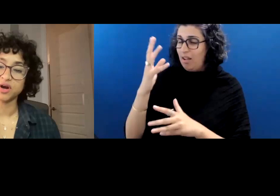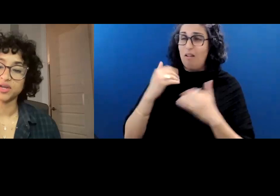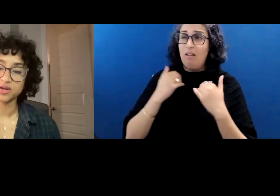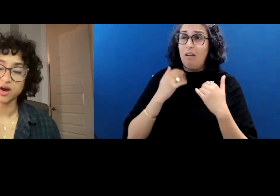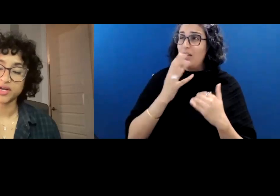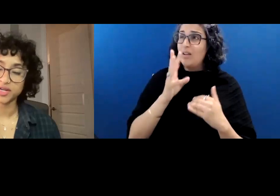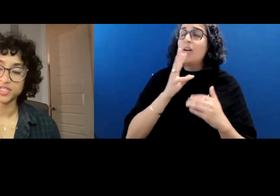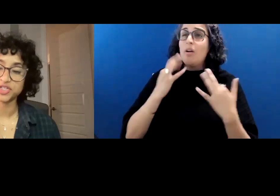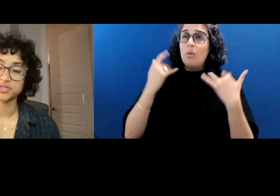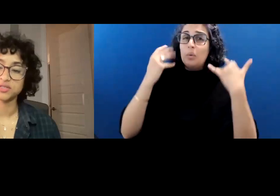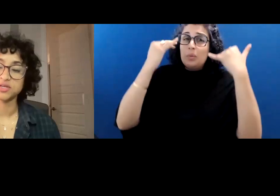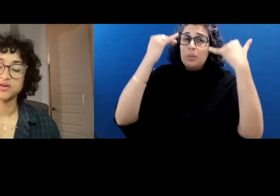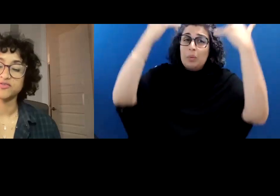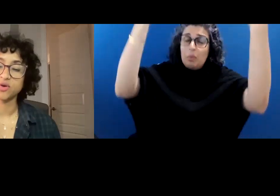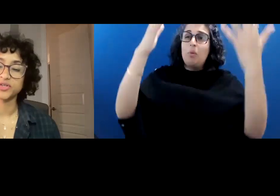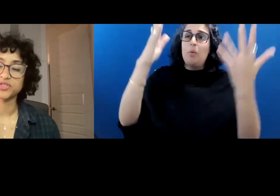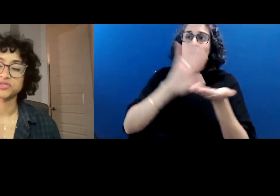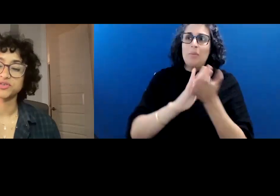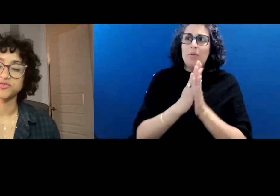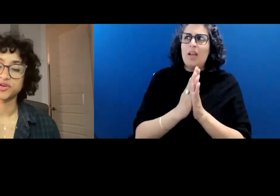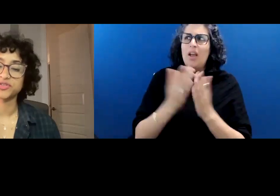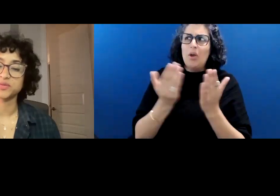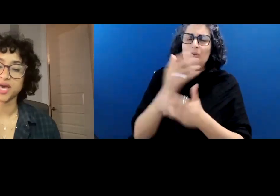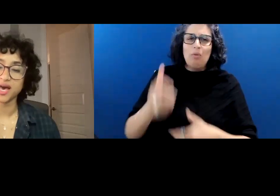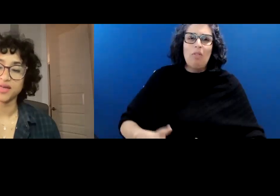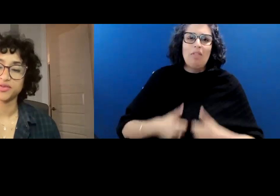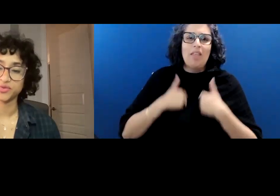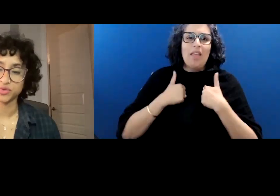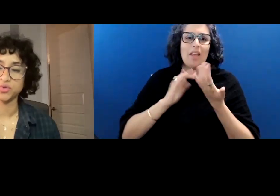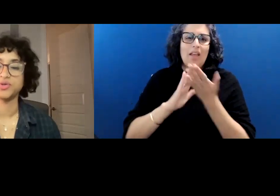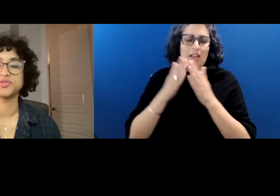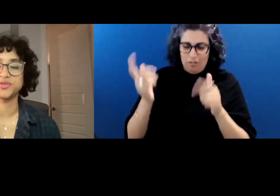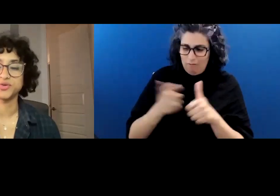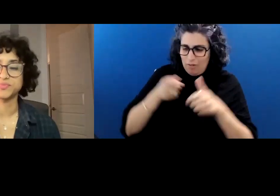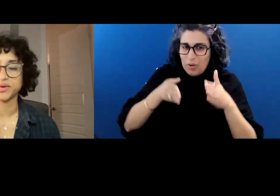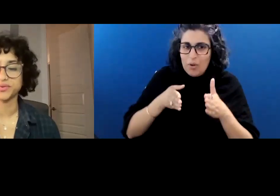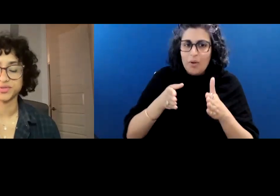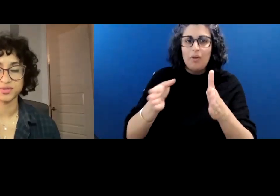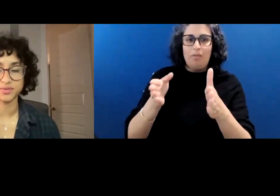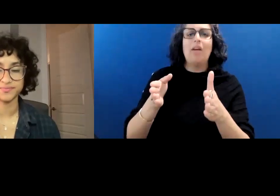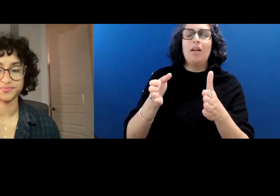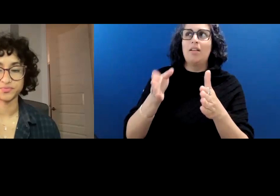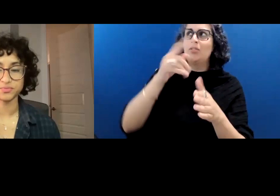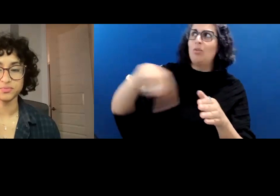our incarnations forged the first path through to those mountains.